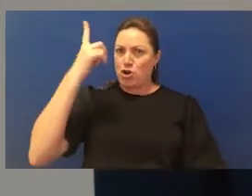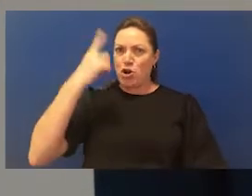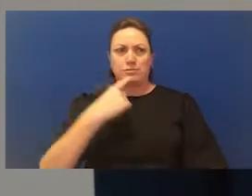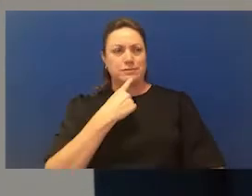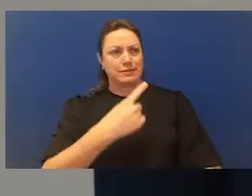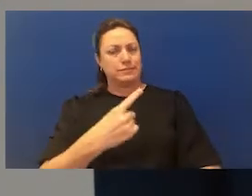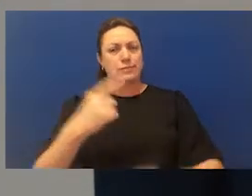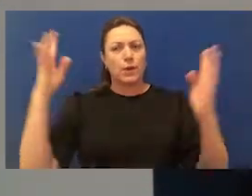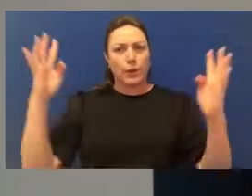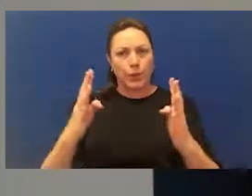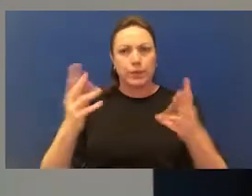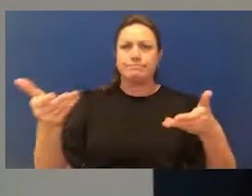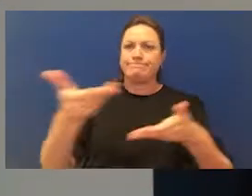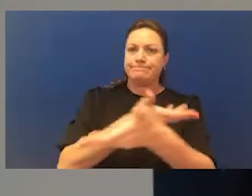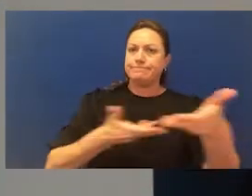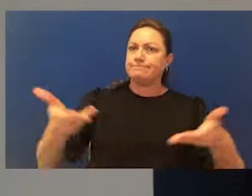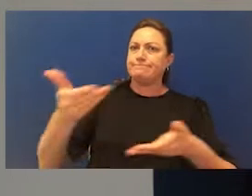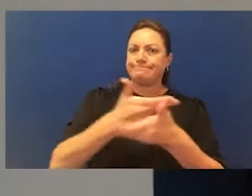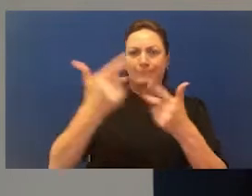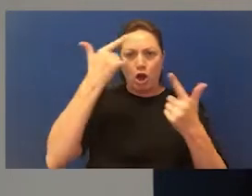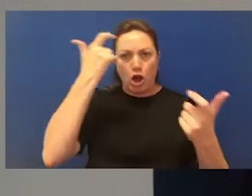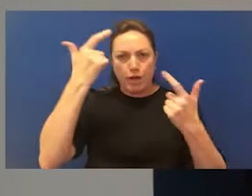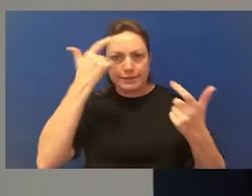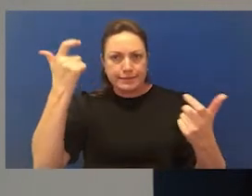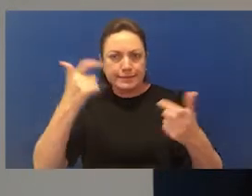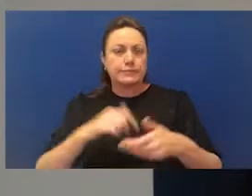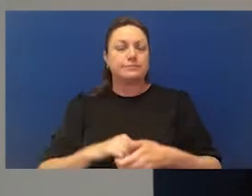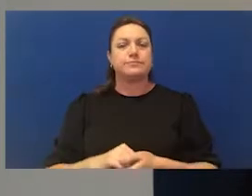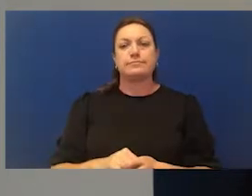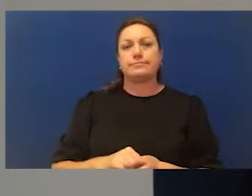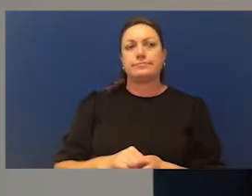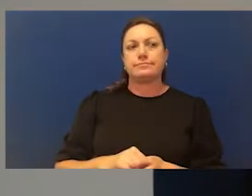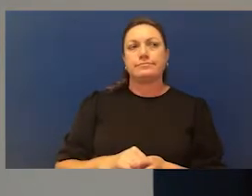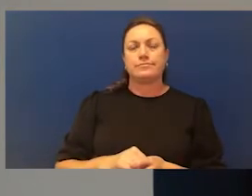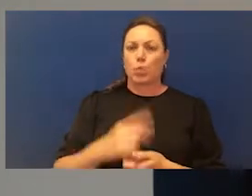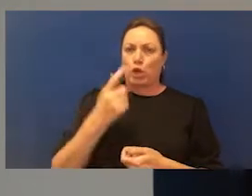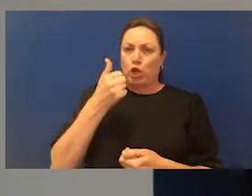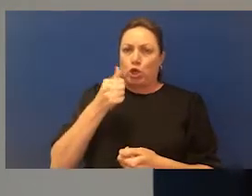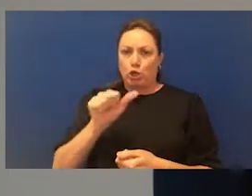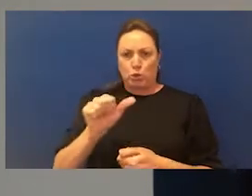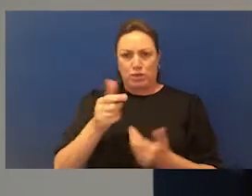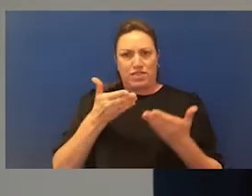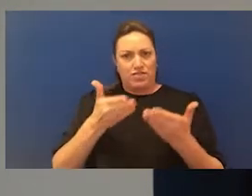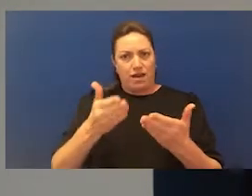and so forth. And the material from this brainstorm that we had where Lisa are also shared